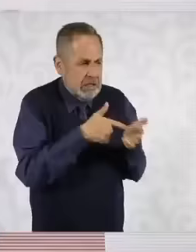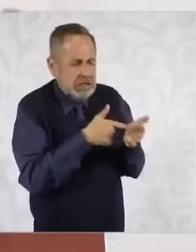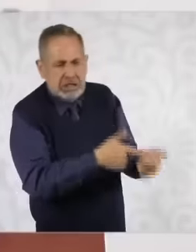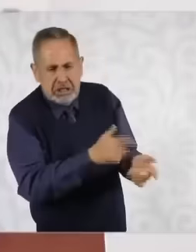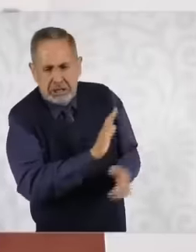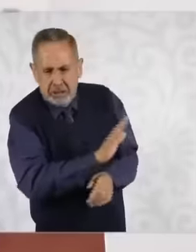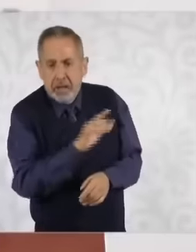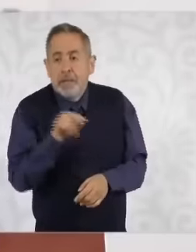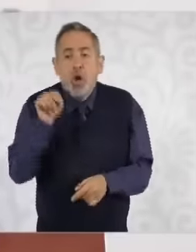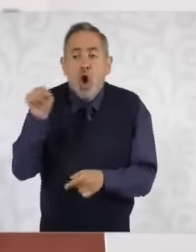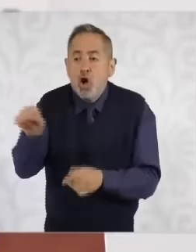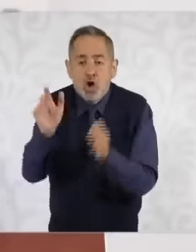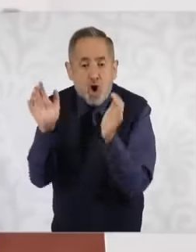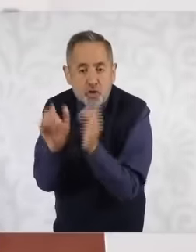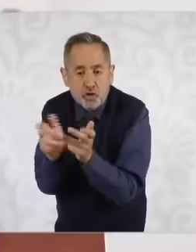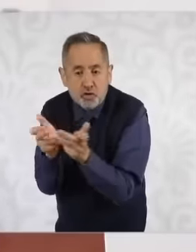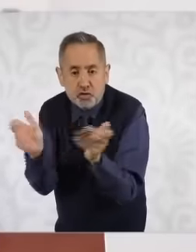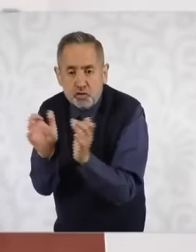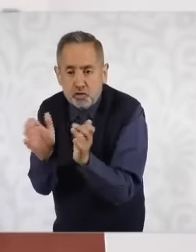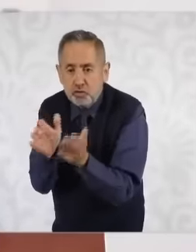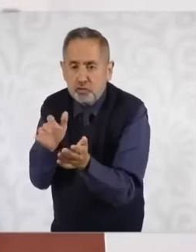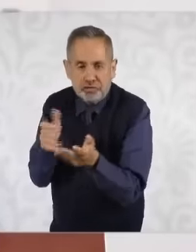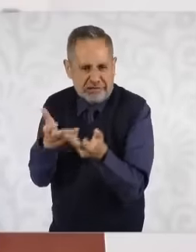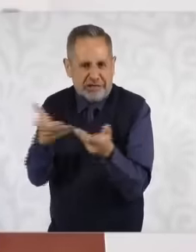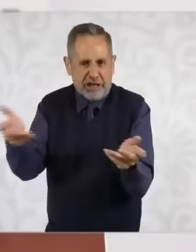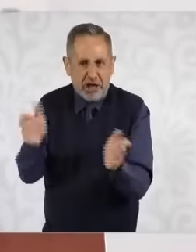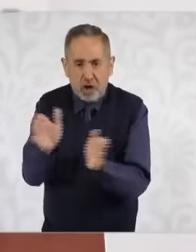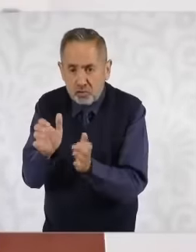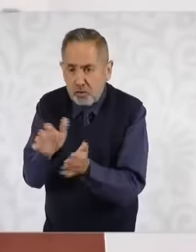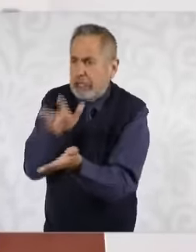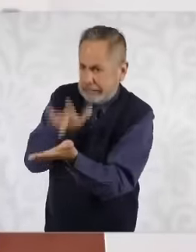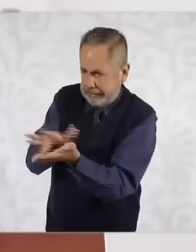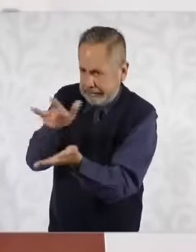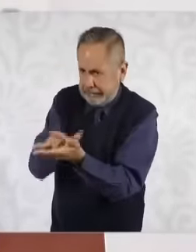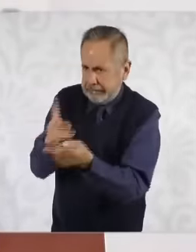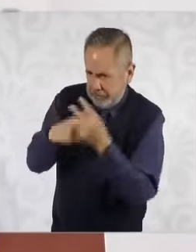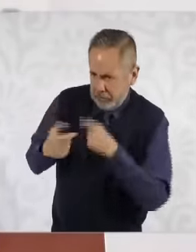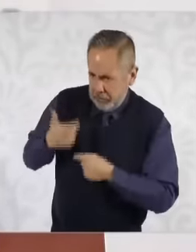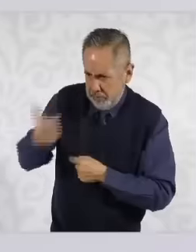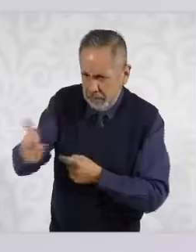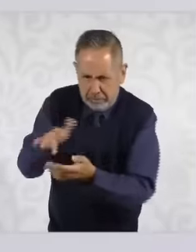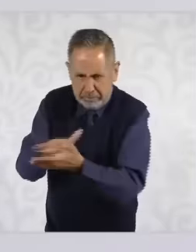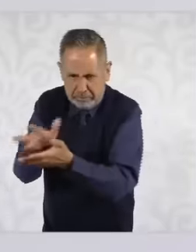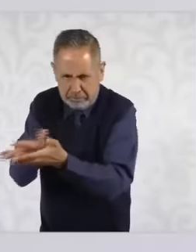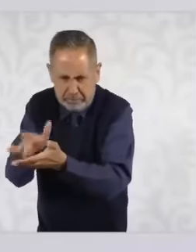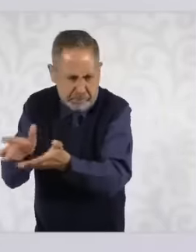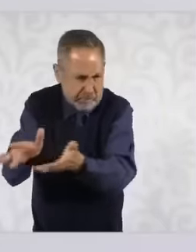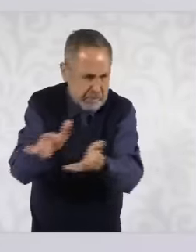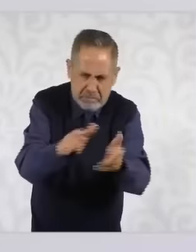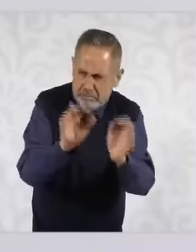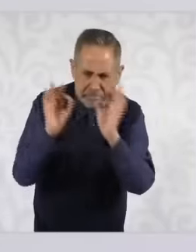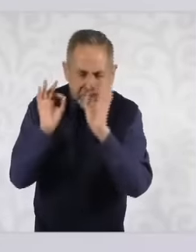We want to strengthen support for small and medium-sized businesses and as the Secretary of